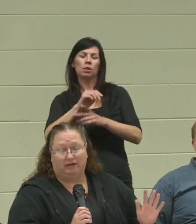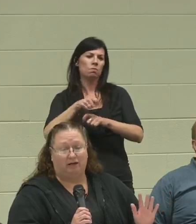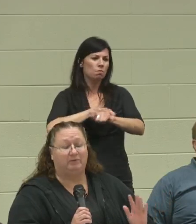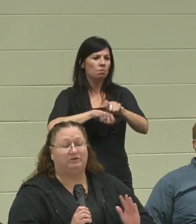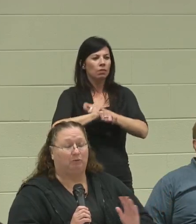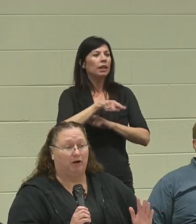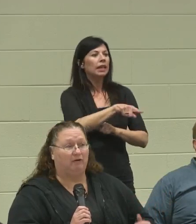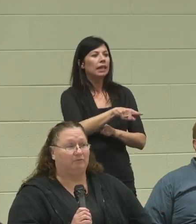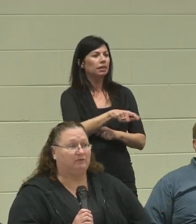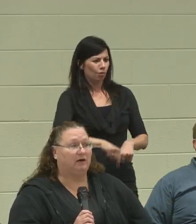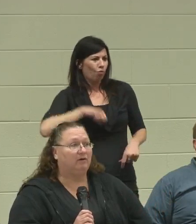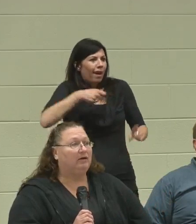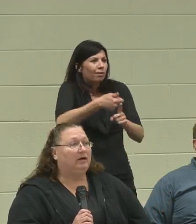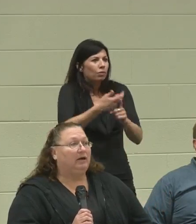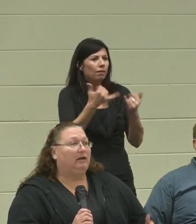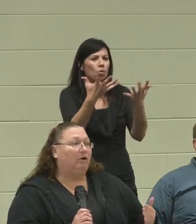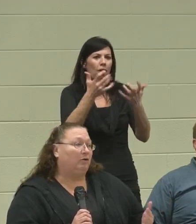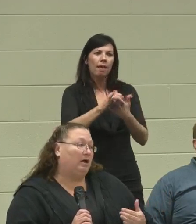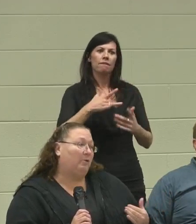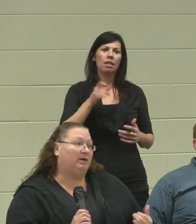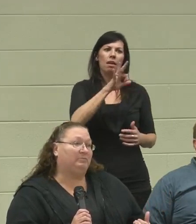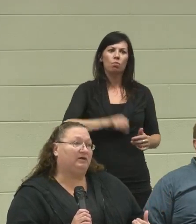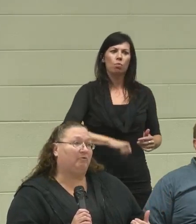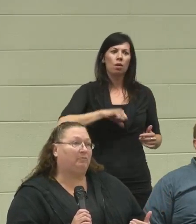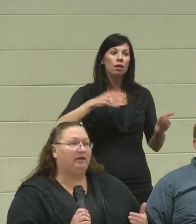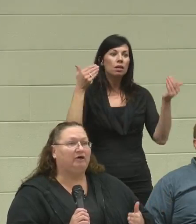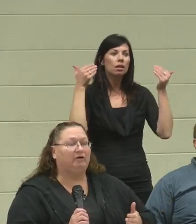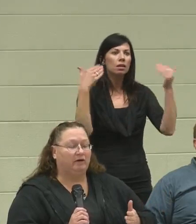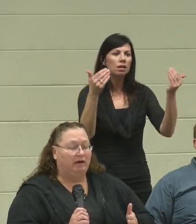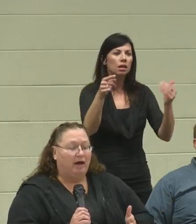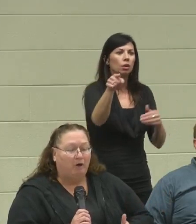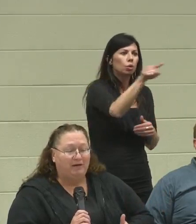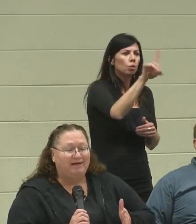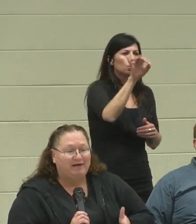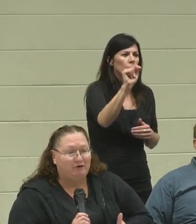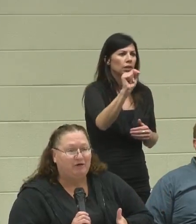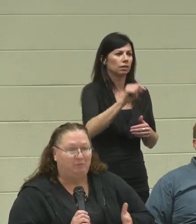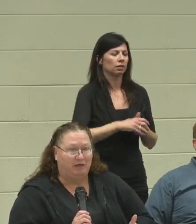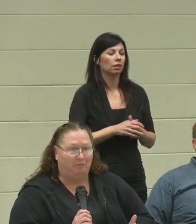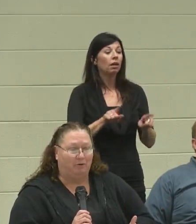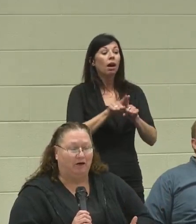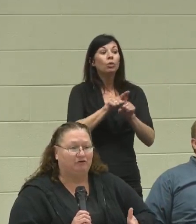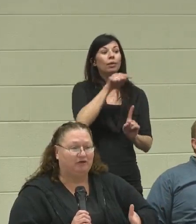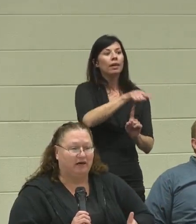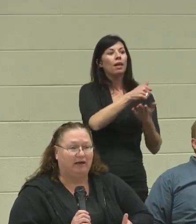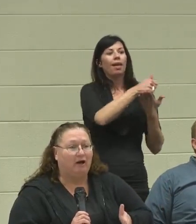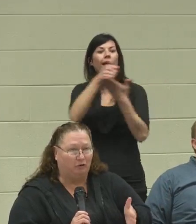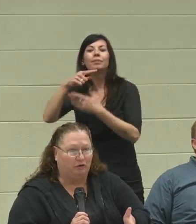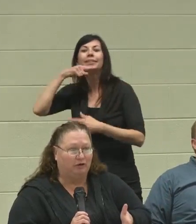and be so proud of himself, not only helping himself, but helping hearing people understand how to cook